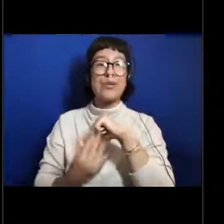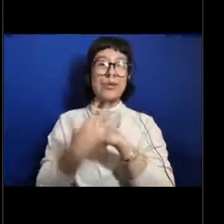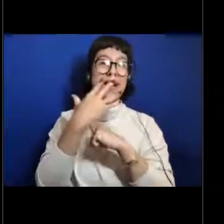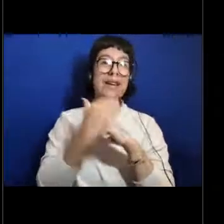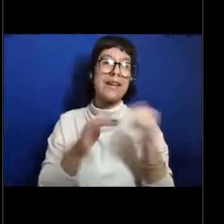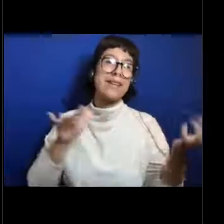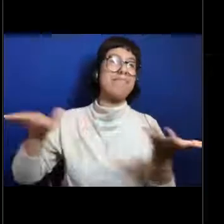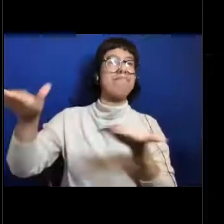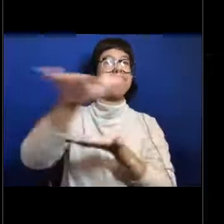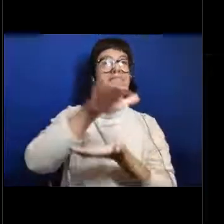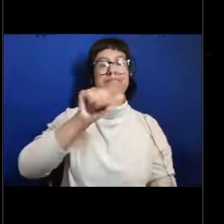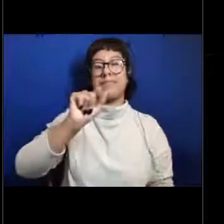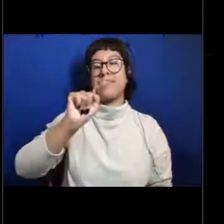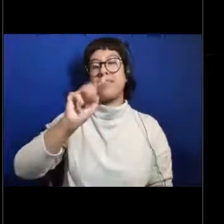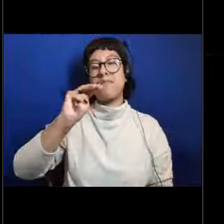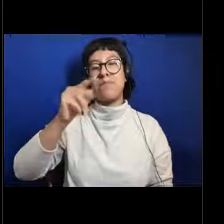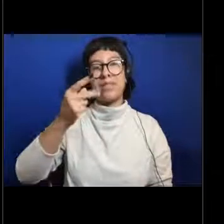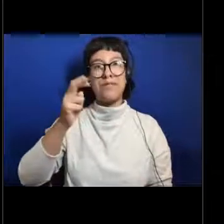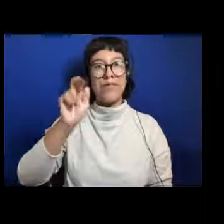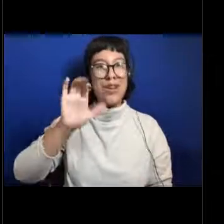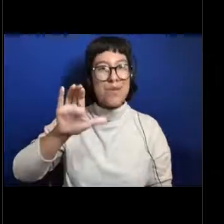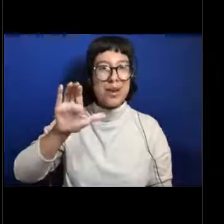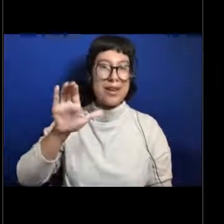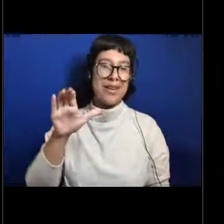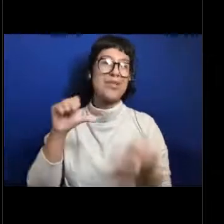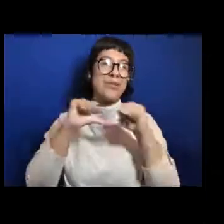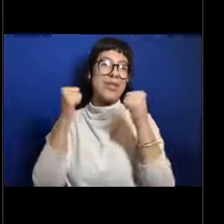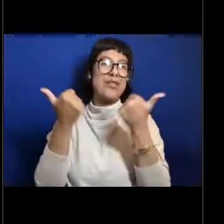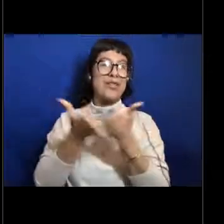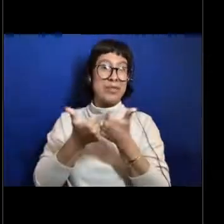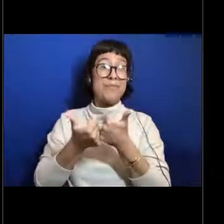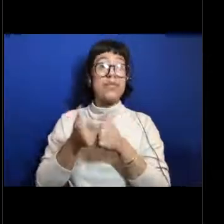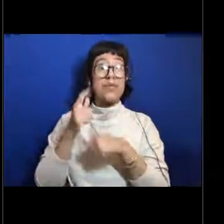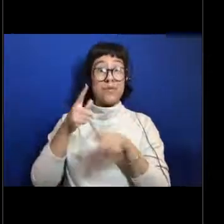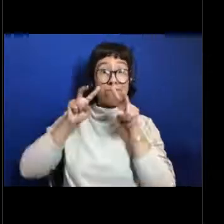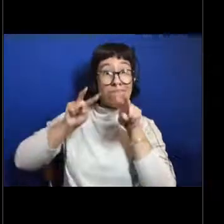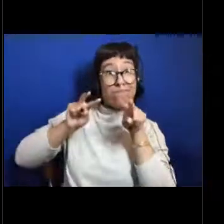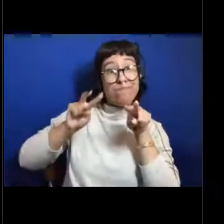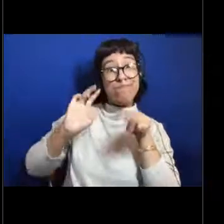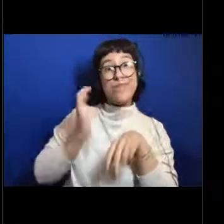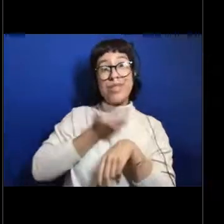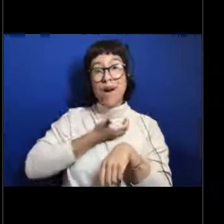And if you've been participating in our series up until now, I encourage you to send me a photo of yourself